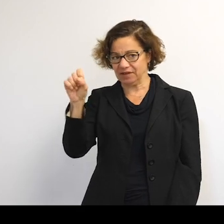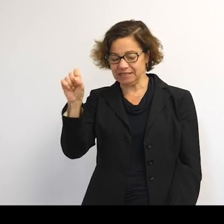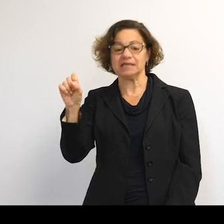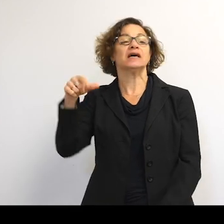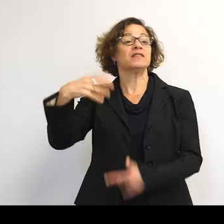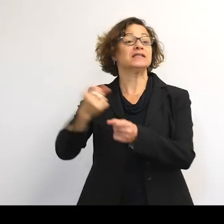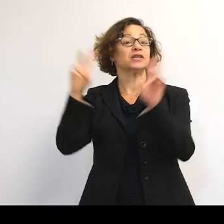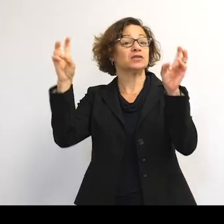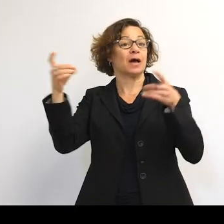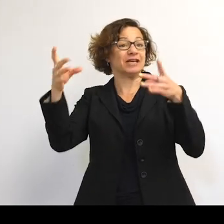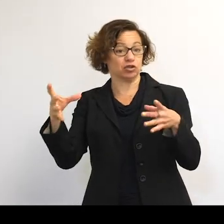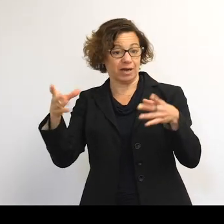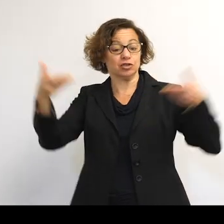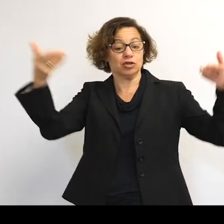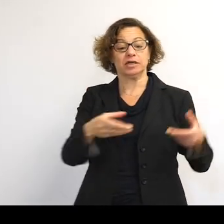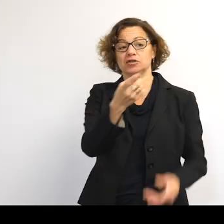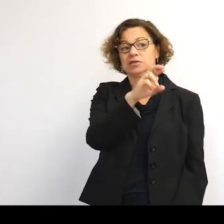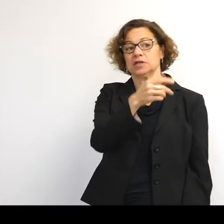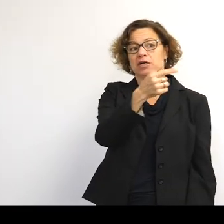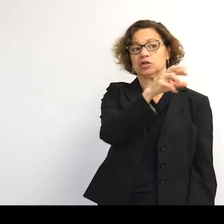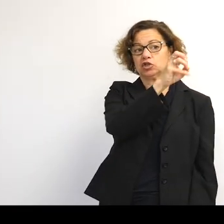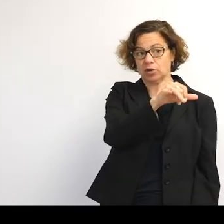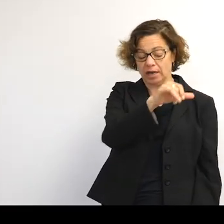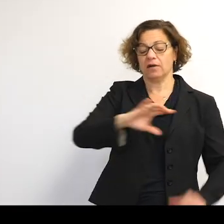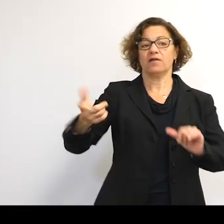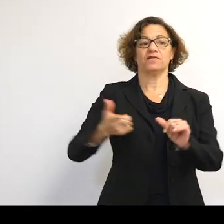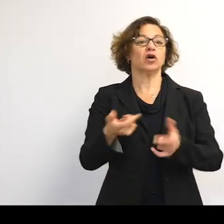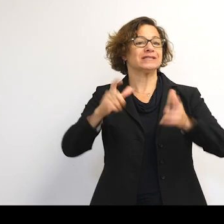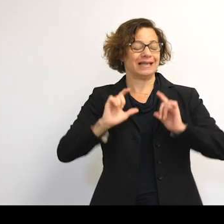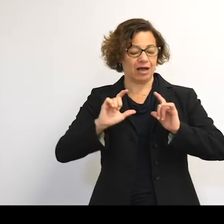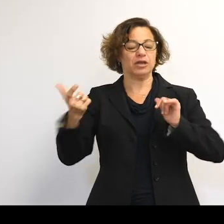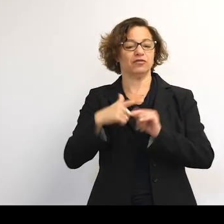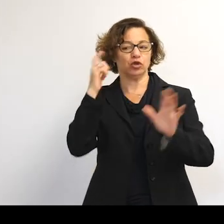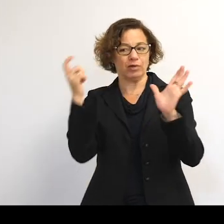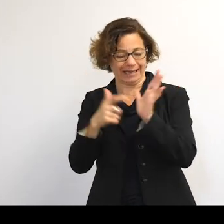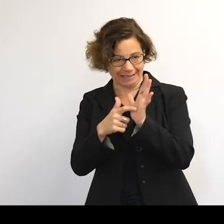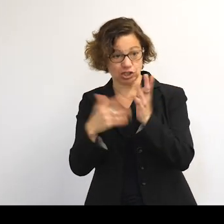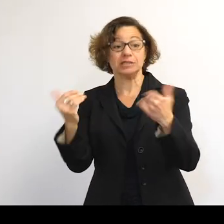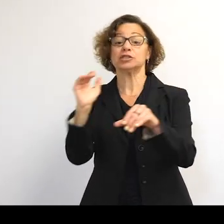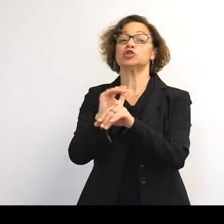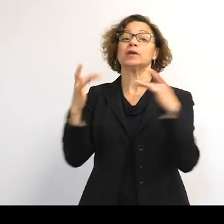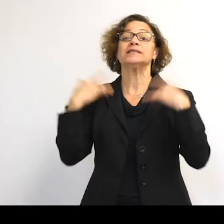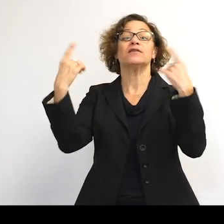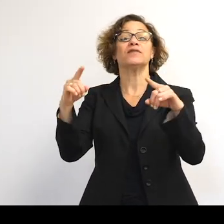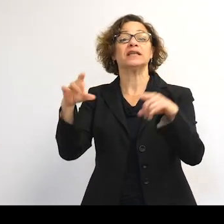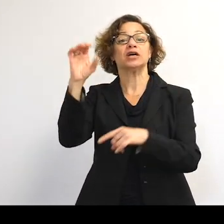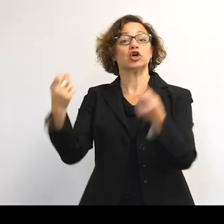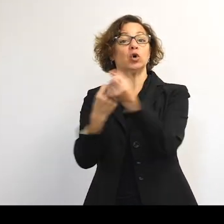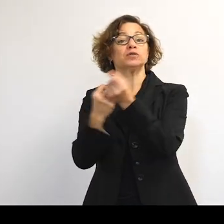introduces Dr. Grey to you, please allow me to make a few acknowledgments. Tonight's event is co-sponsored by the Department